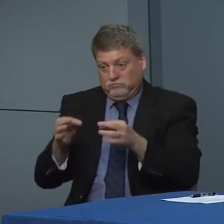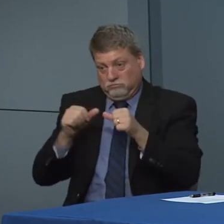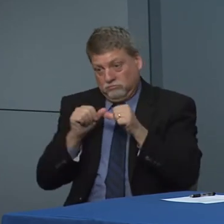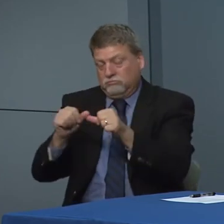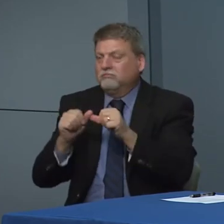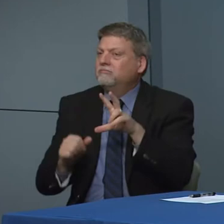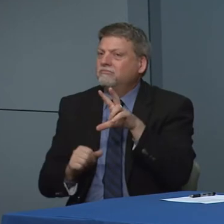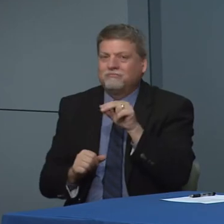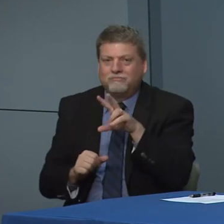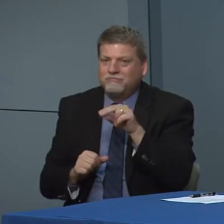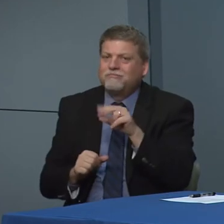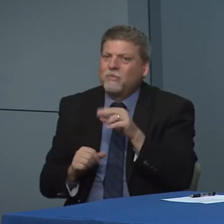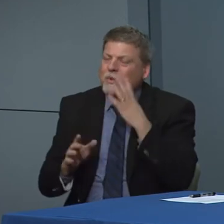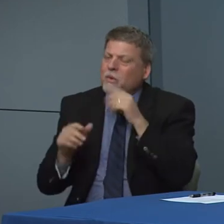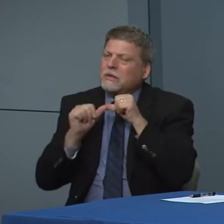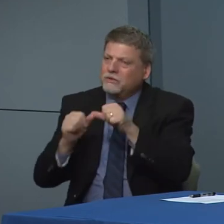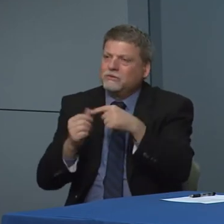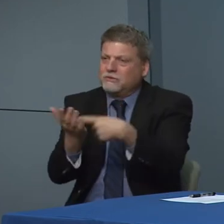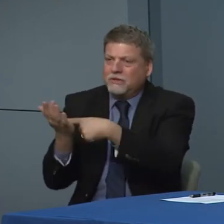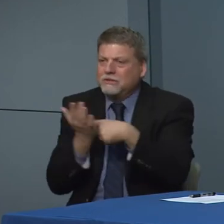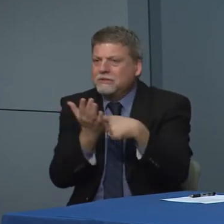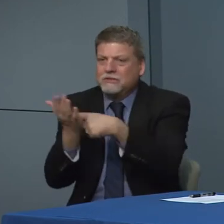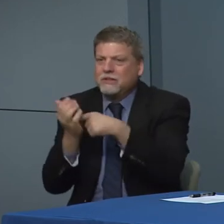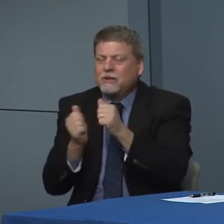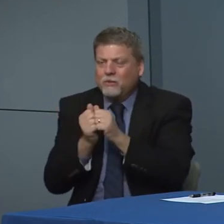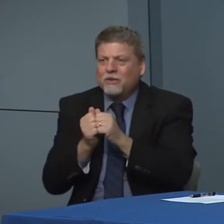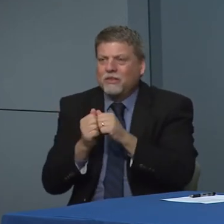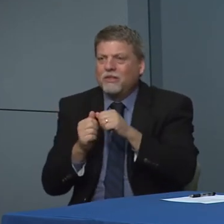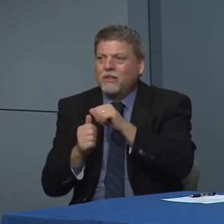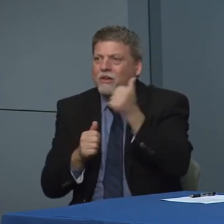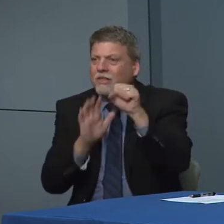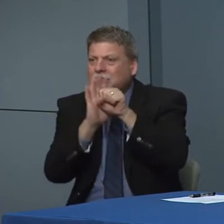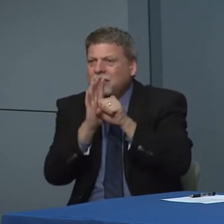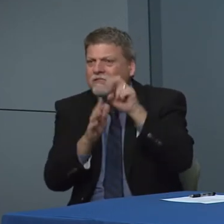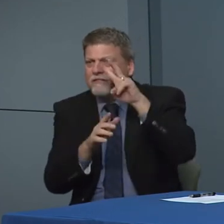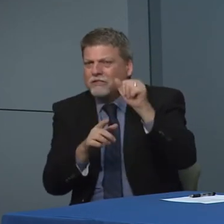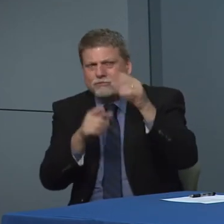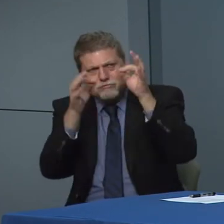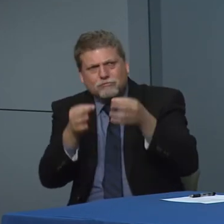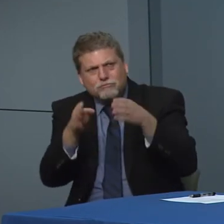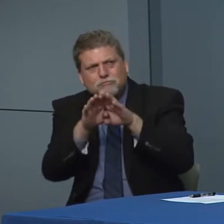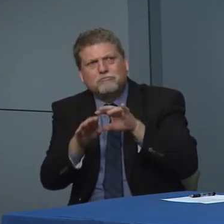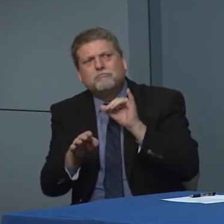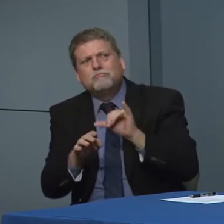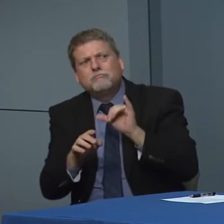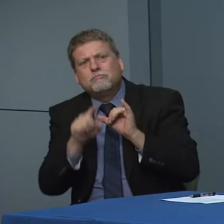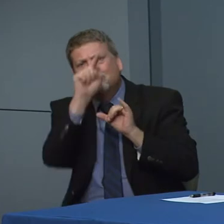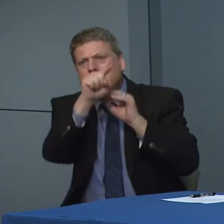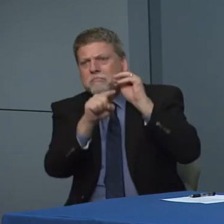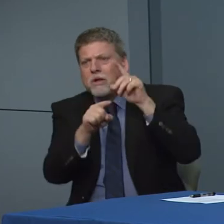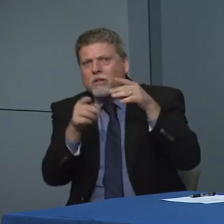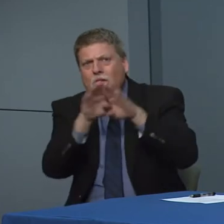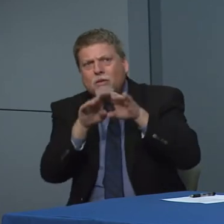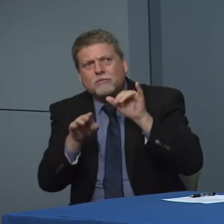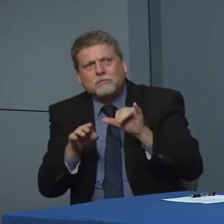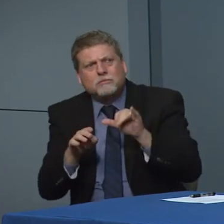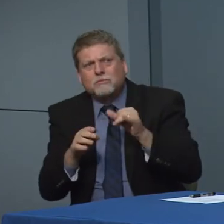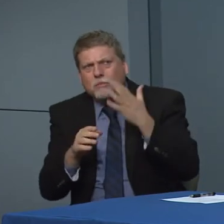partners are doing so we want to be on the phone with folks in Virginia and Maryland to understand there. Their decisions we want to hear from our superintendents want to